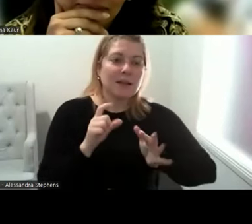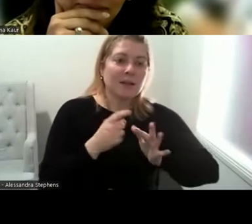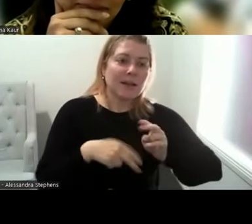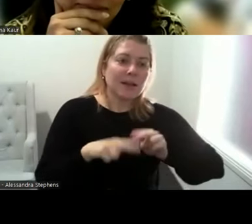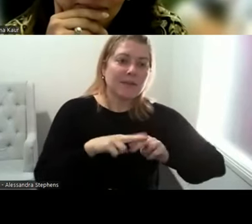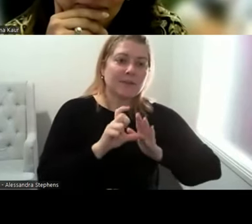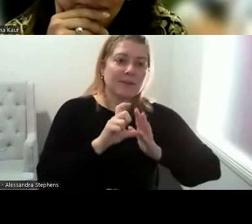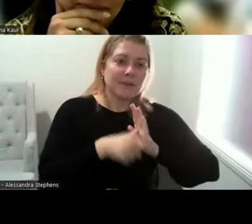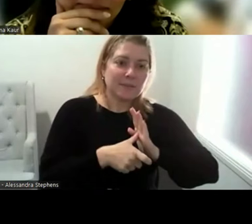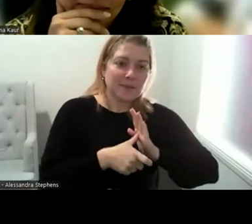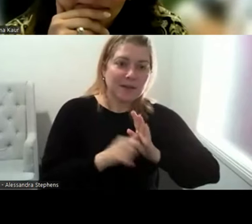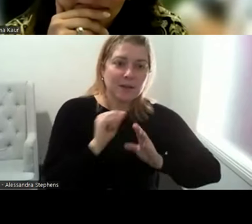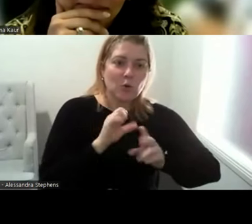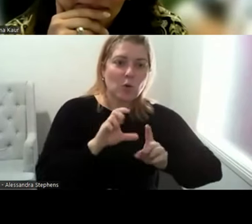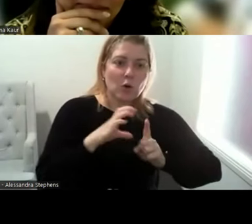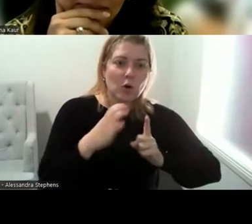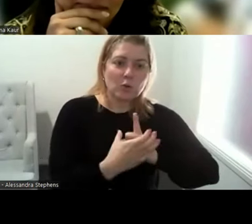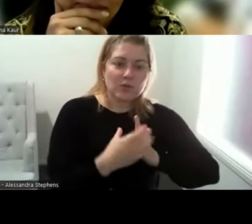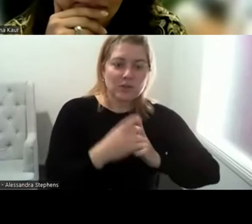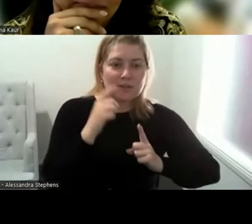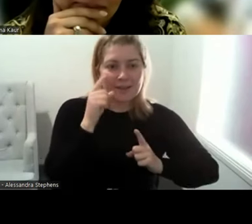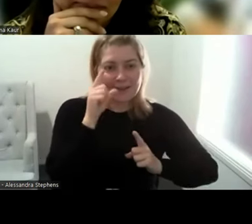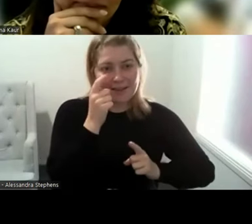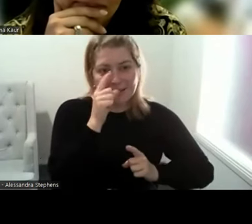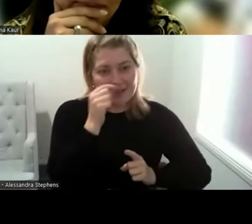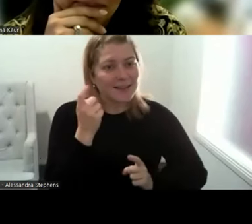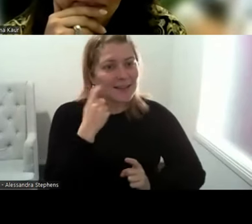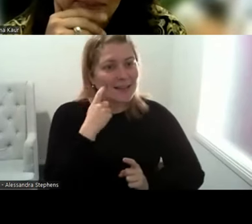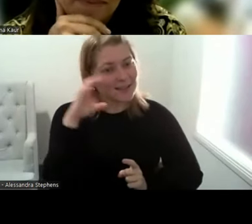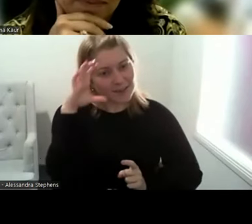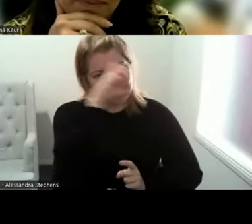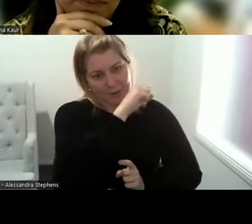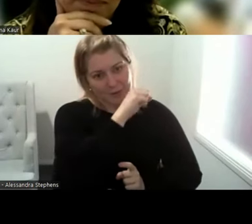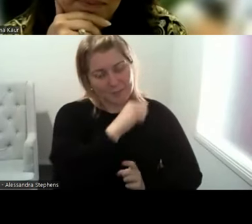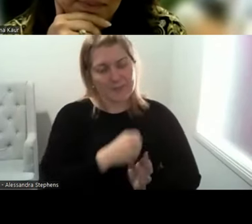I work with one woman who they had talked, the neuroscience had been involved,